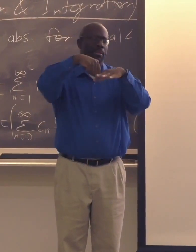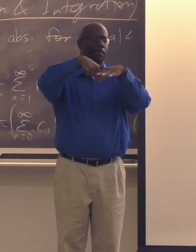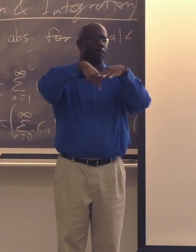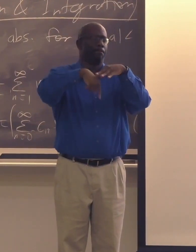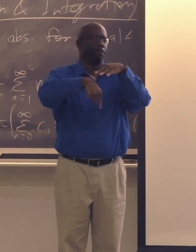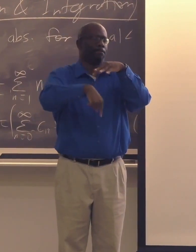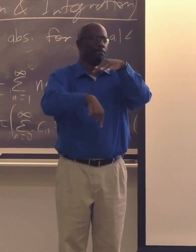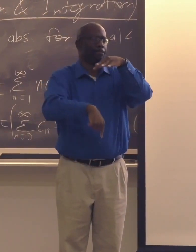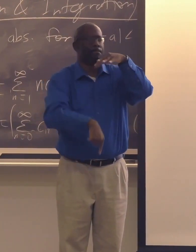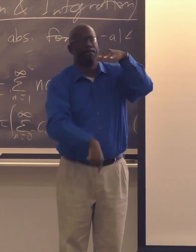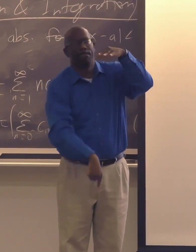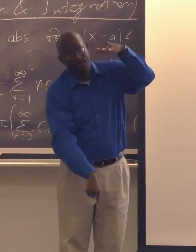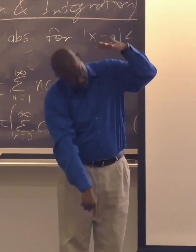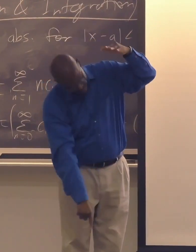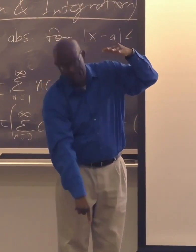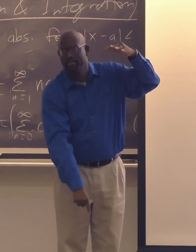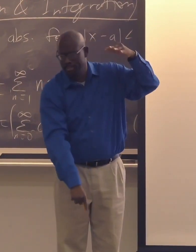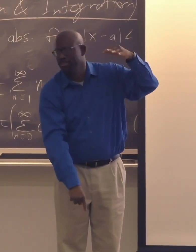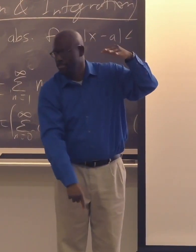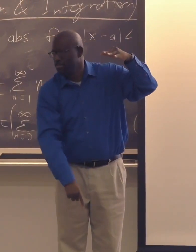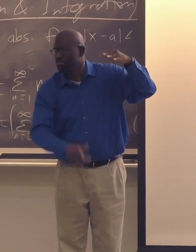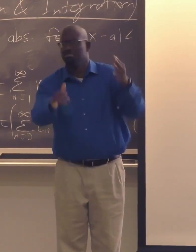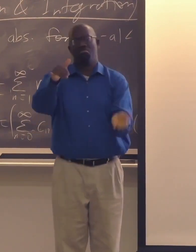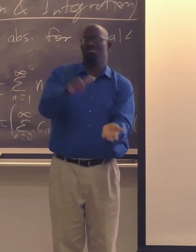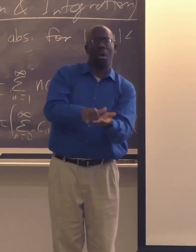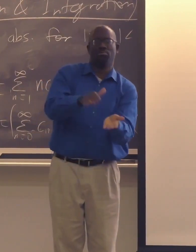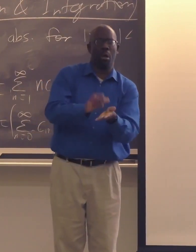The Black deaf community is very rich.